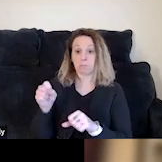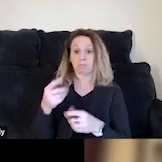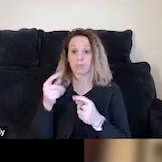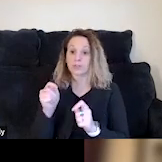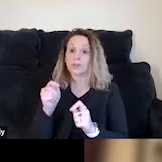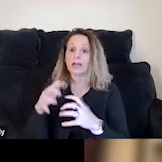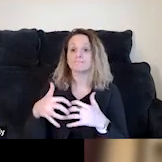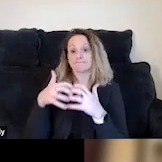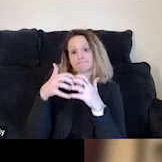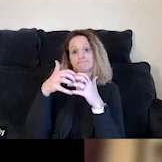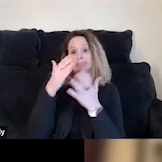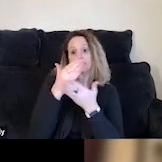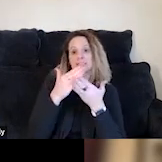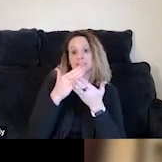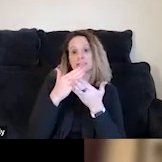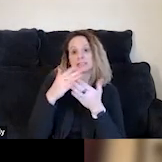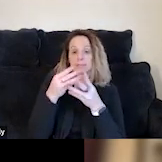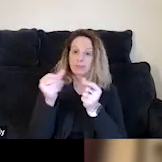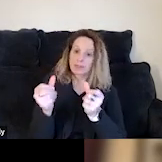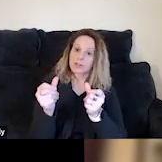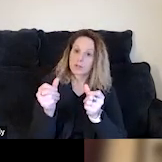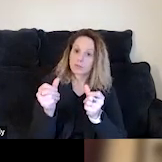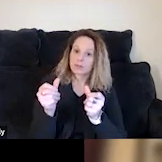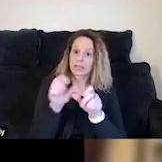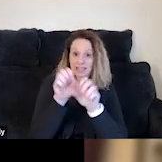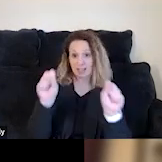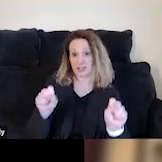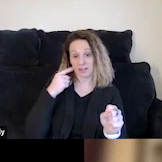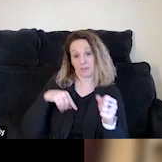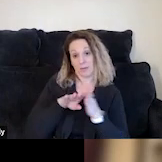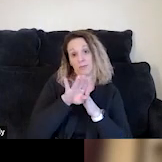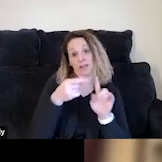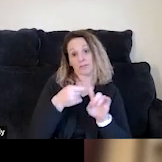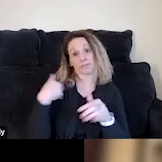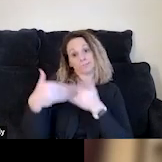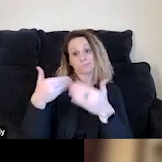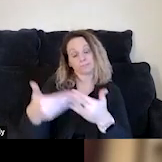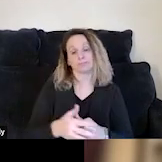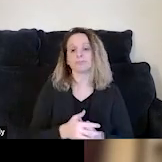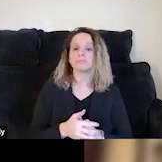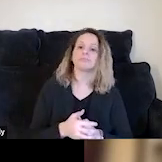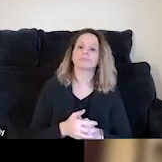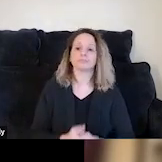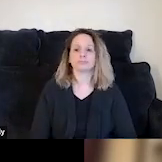some of the solutions and systems that we've developed throughout the years.